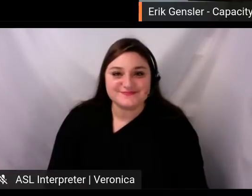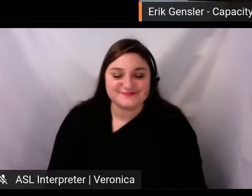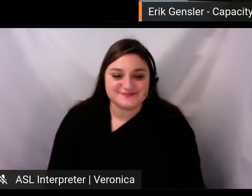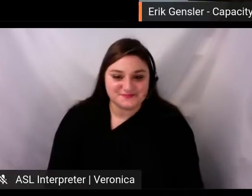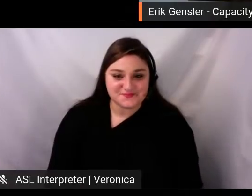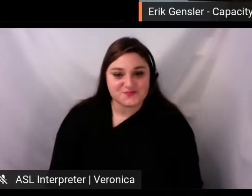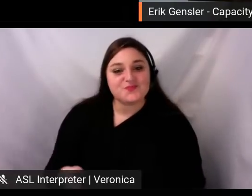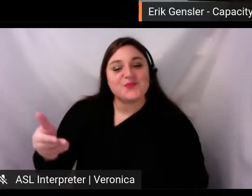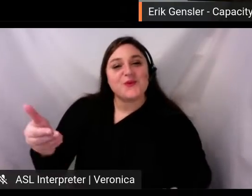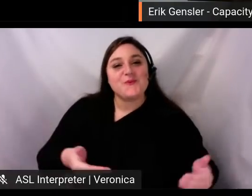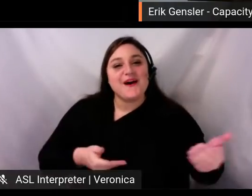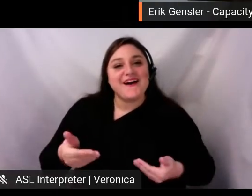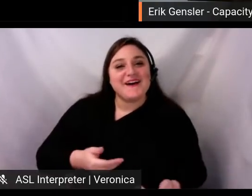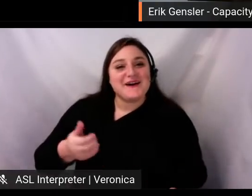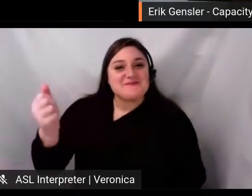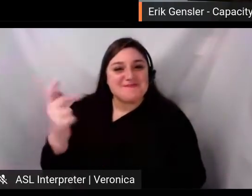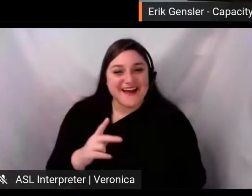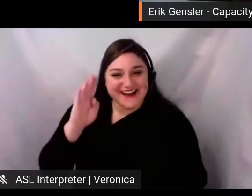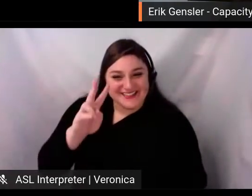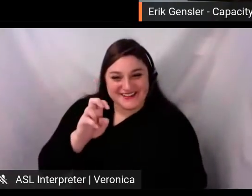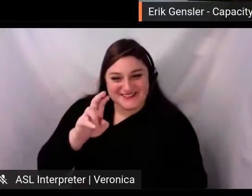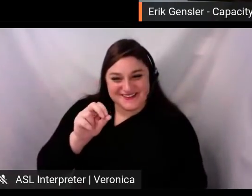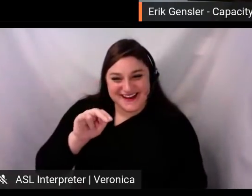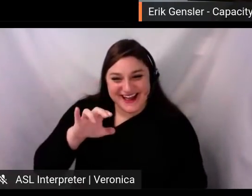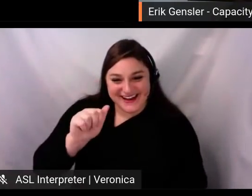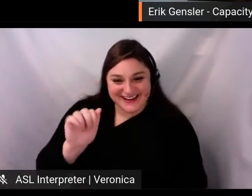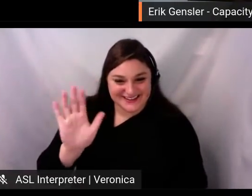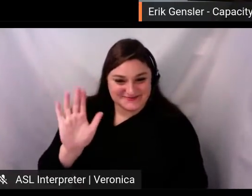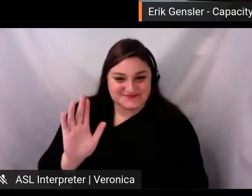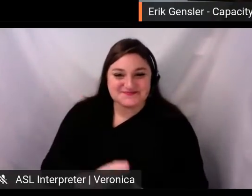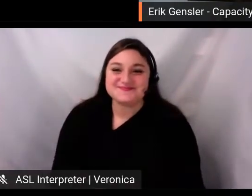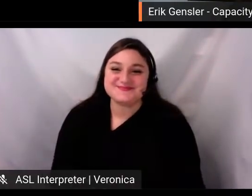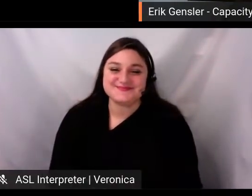Welcome back. Hello, Veronica. Our next session is